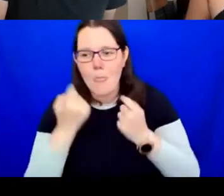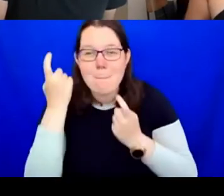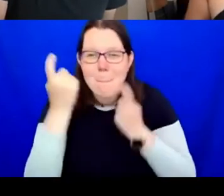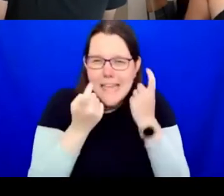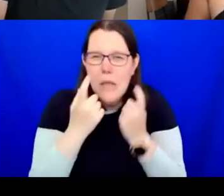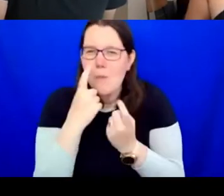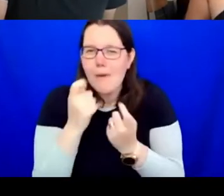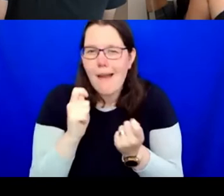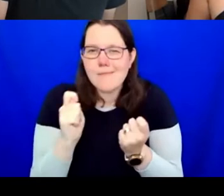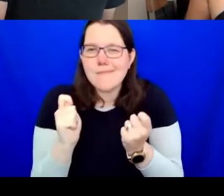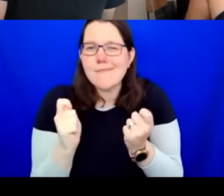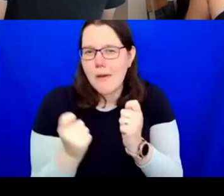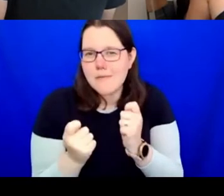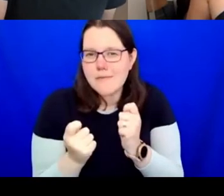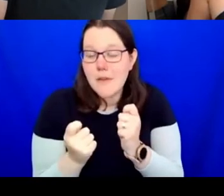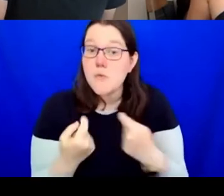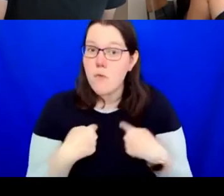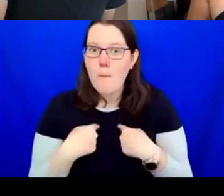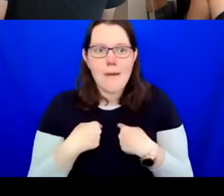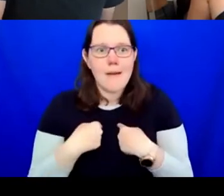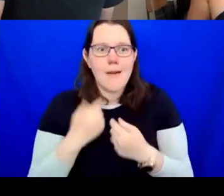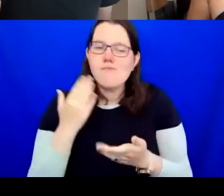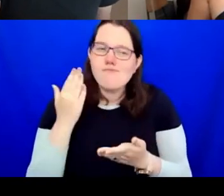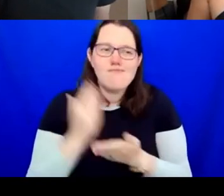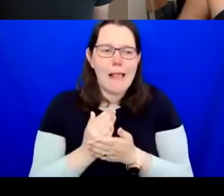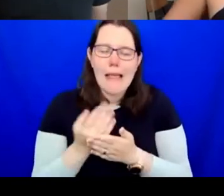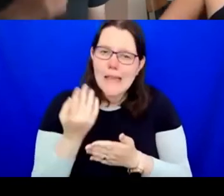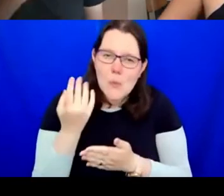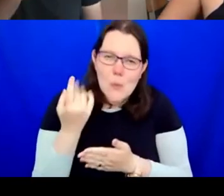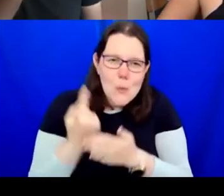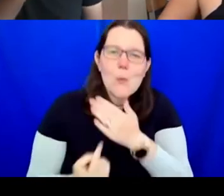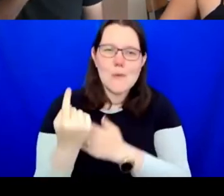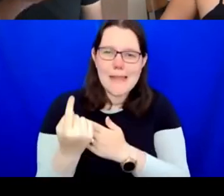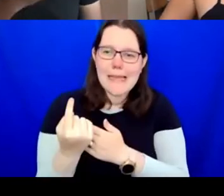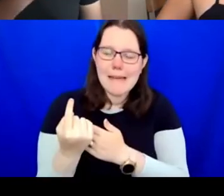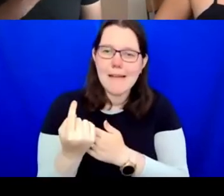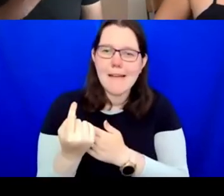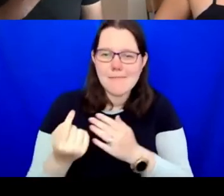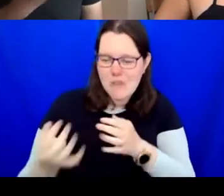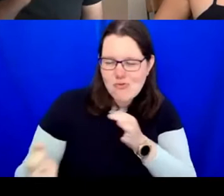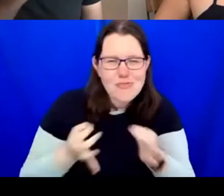this is a truly unique and strategic opportunity to make further changes.